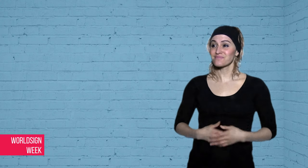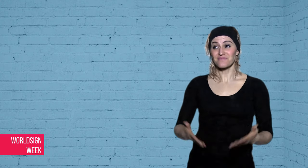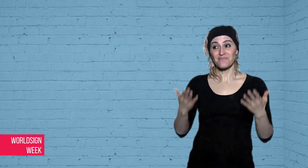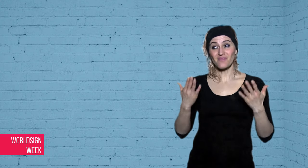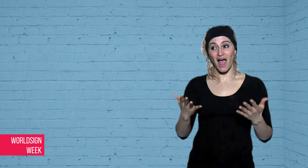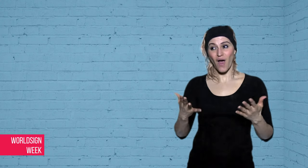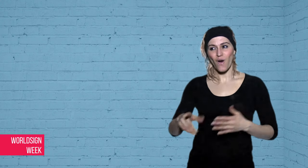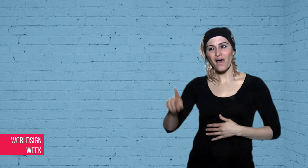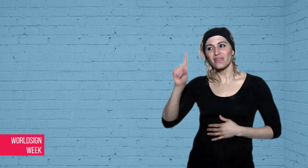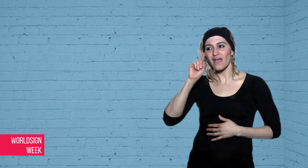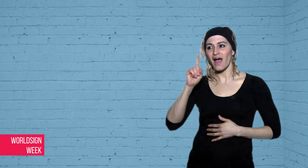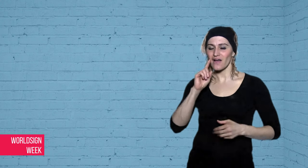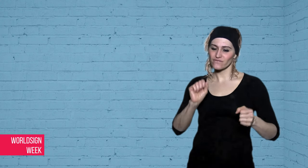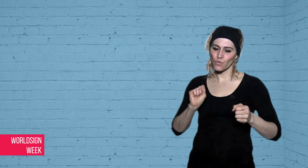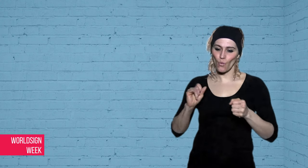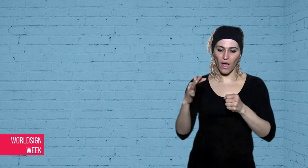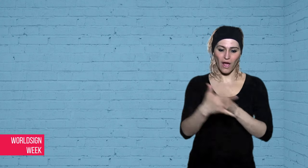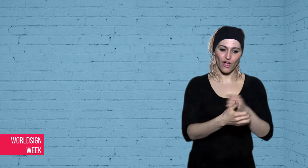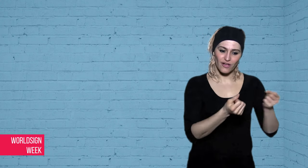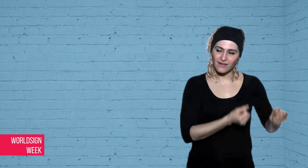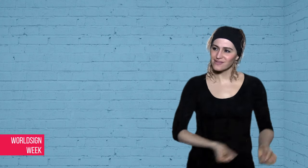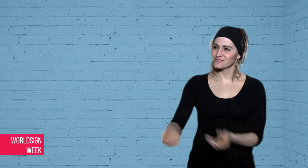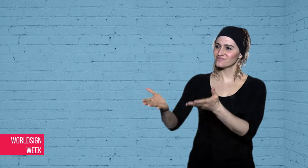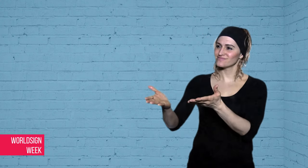Now for Deaf news - DeafWire!